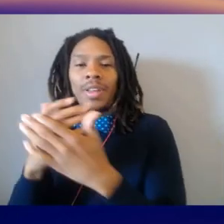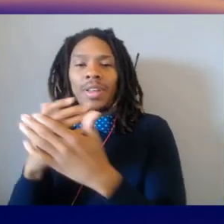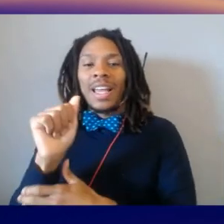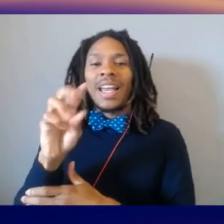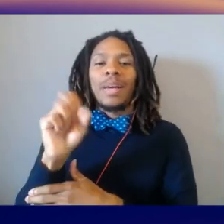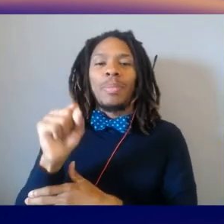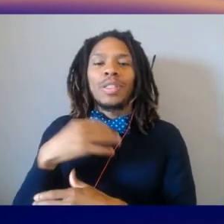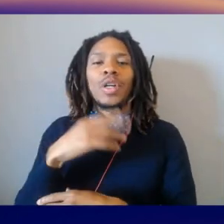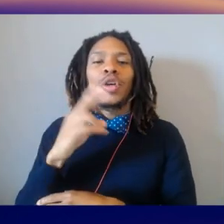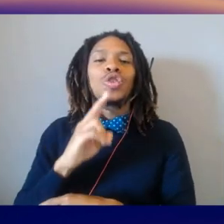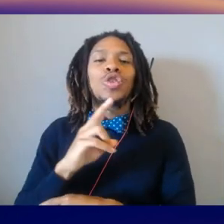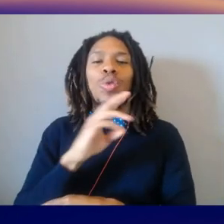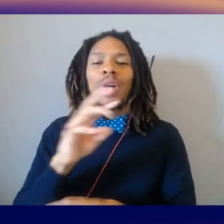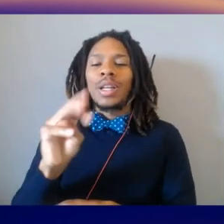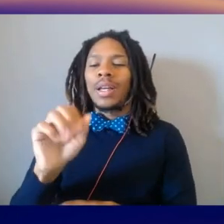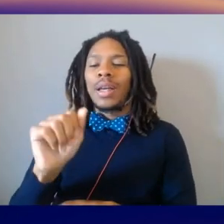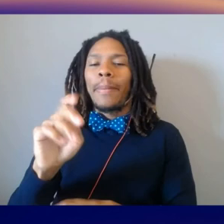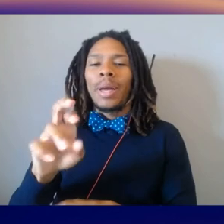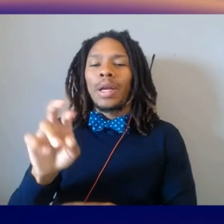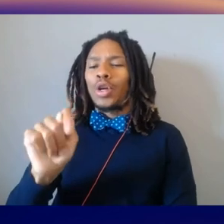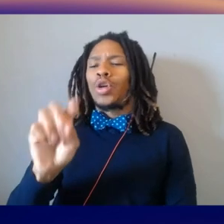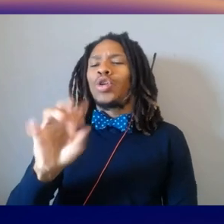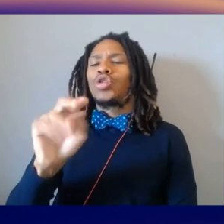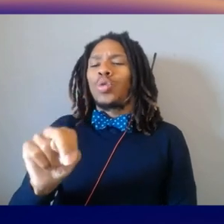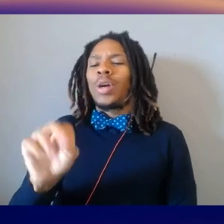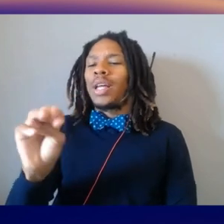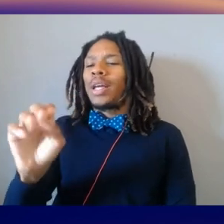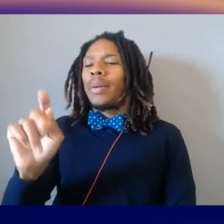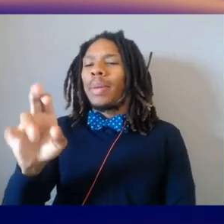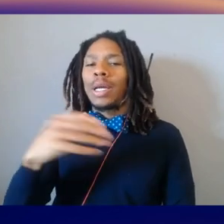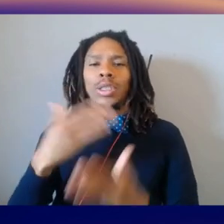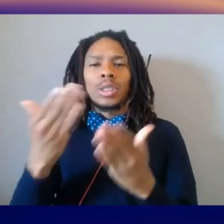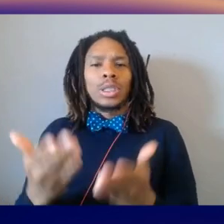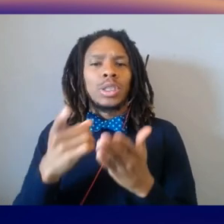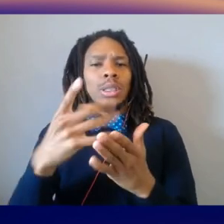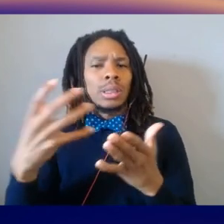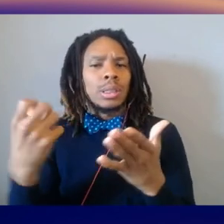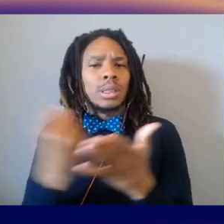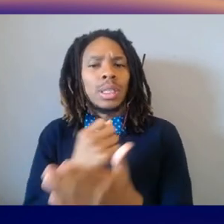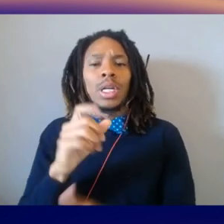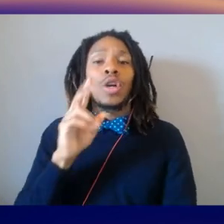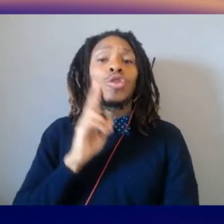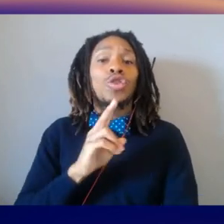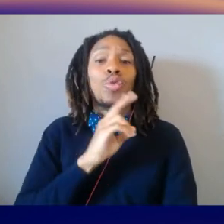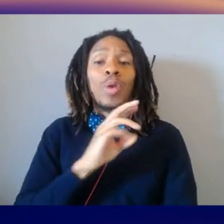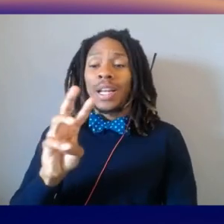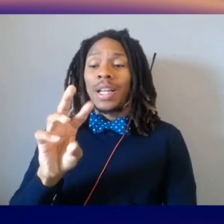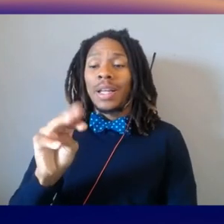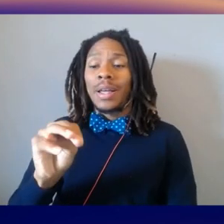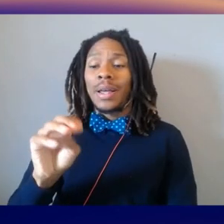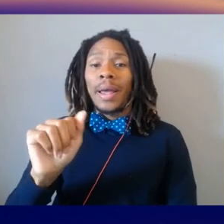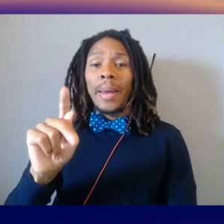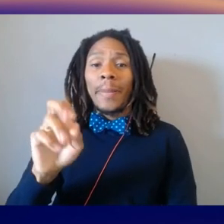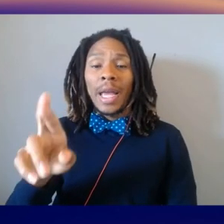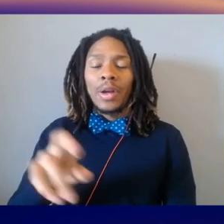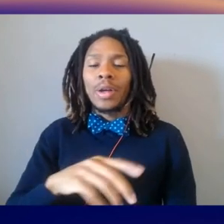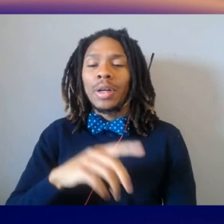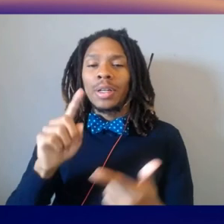which I highly recommend people look at. So when you look at TwinMaker, and you look at simulation at scale,